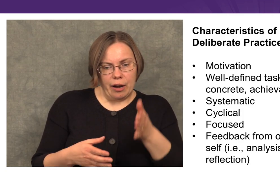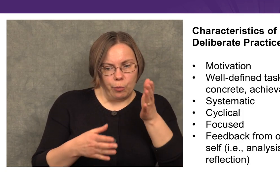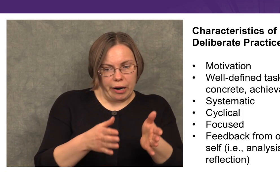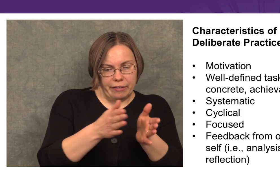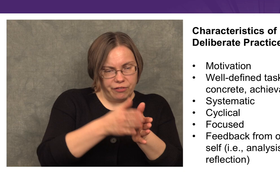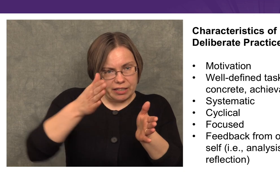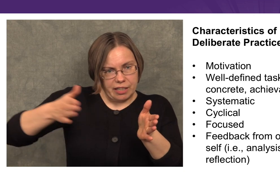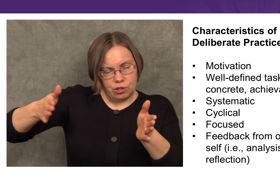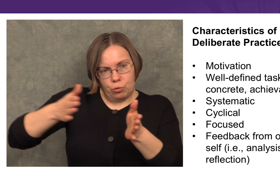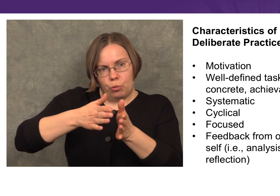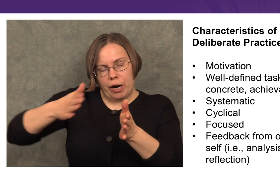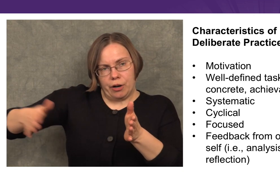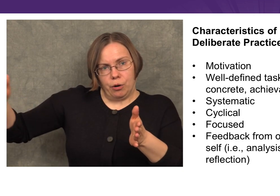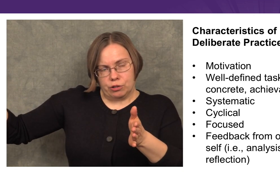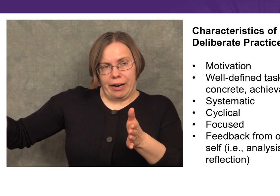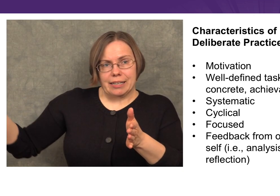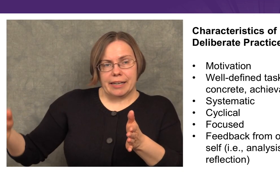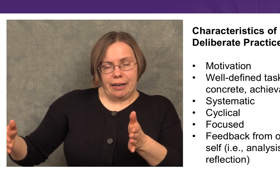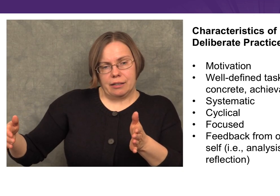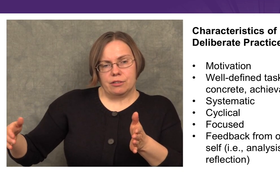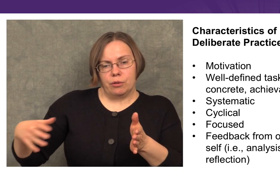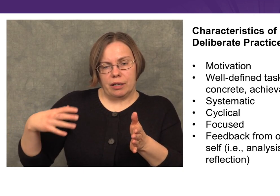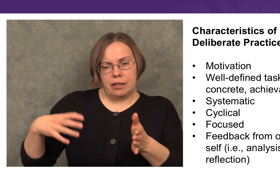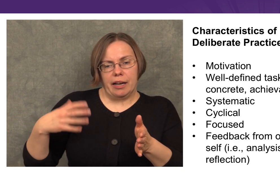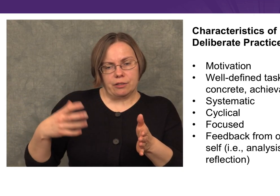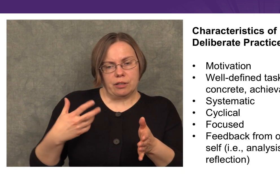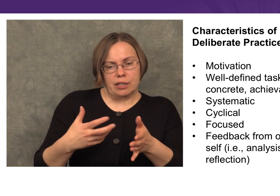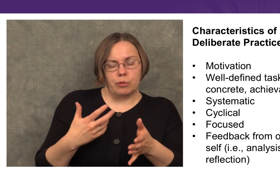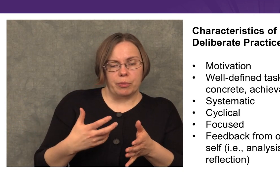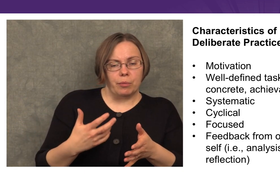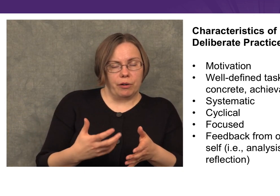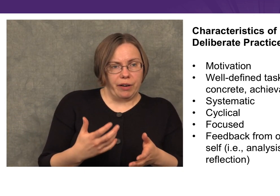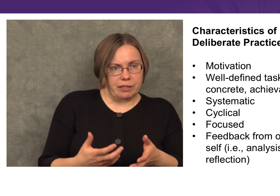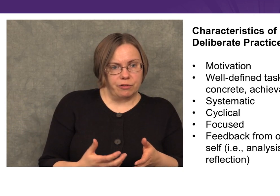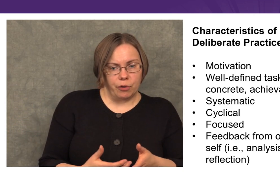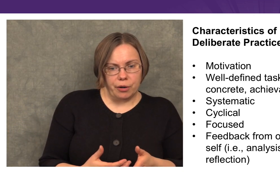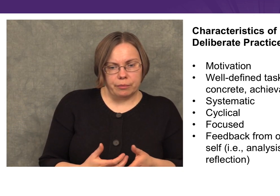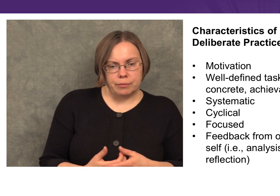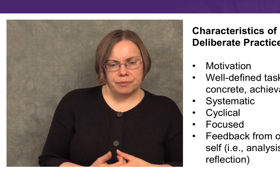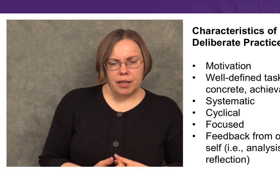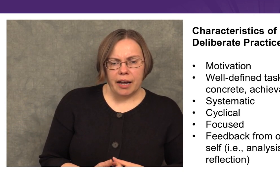and where it fits into where you’re trying to get, so that the exercise will be more effective for you